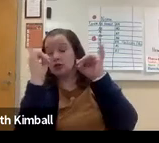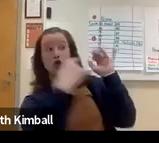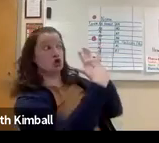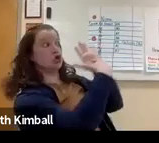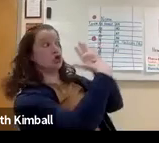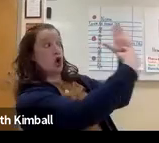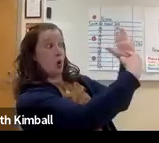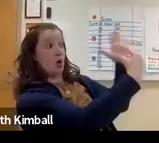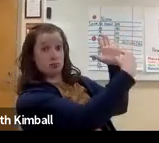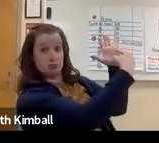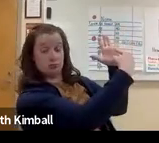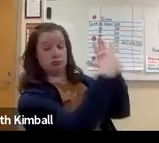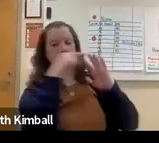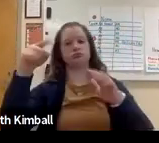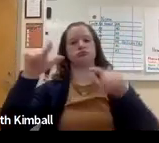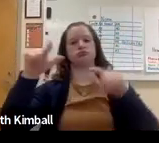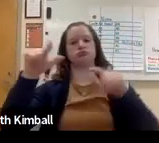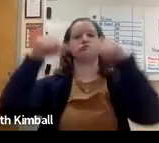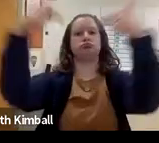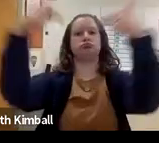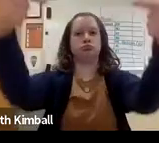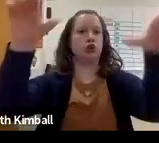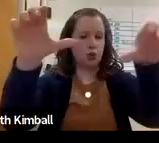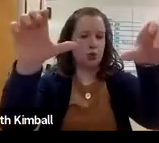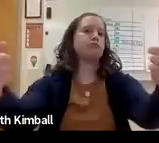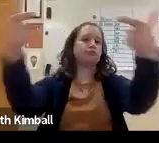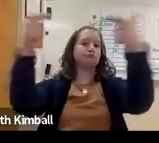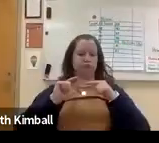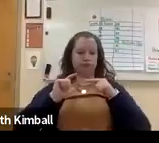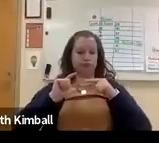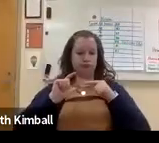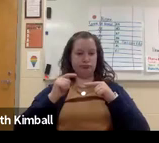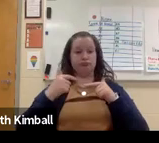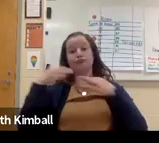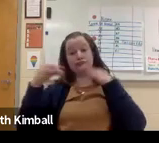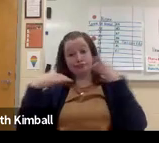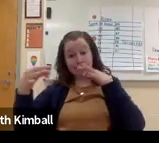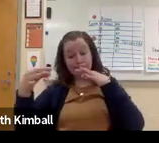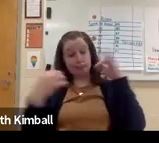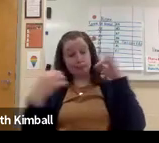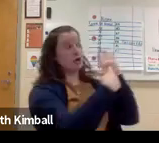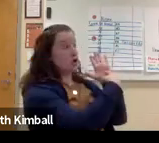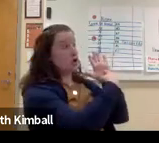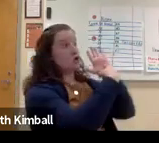to instruction at the same time, because they need that visual sight line. So give the example, take a pause,